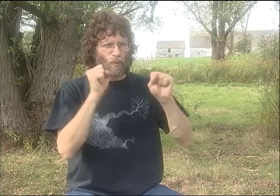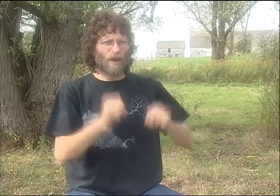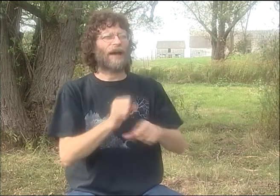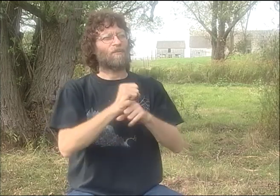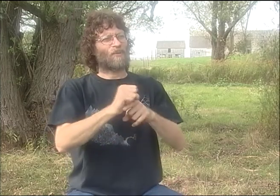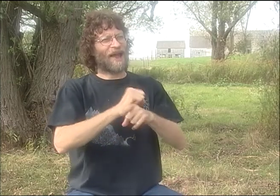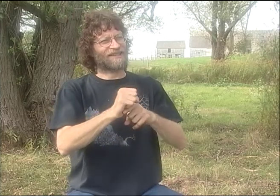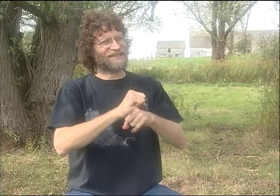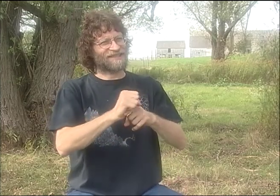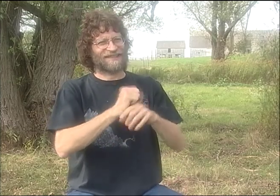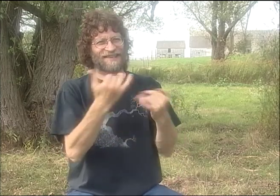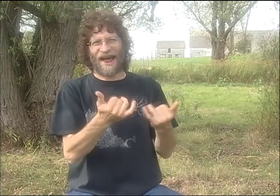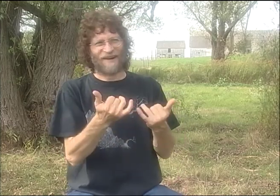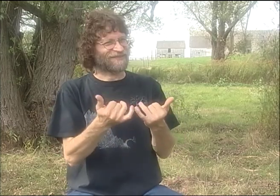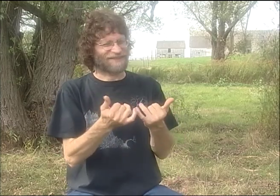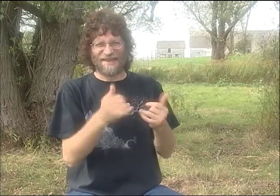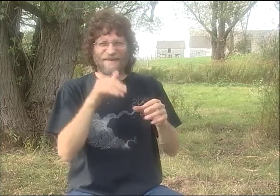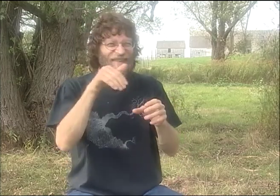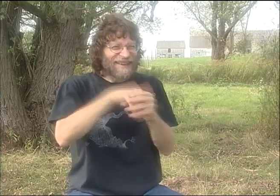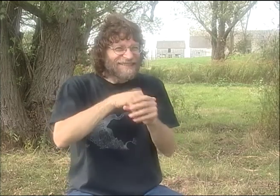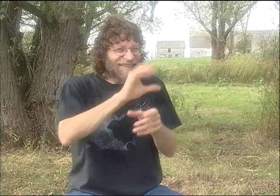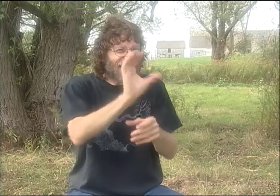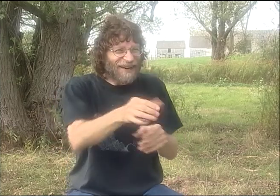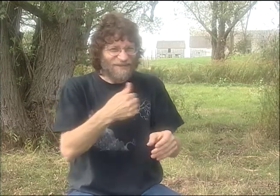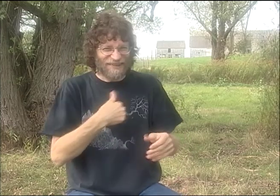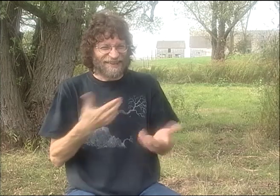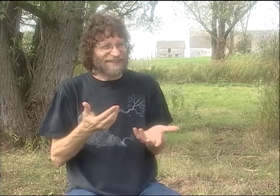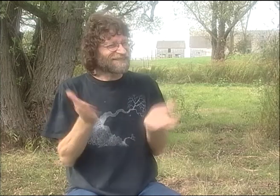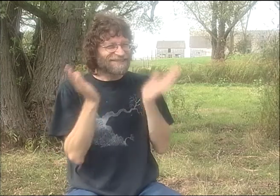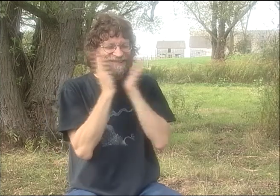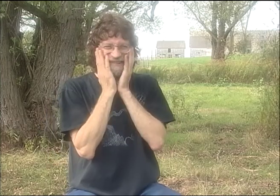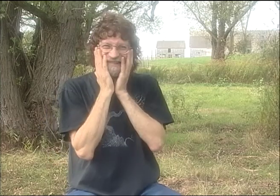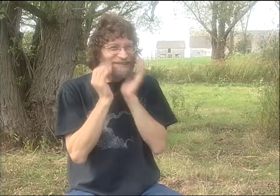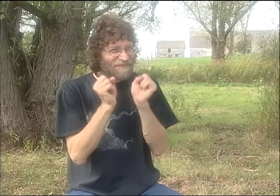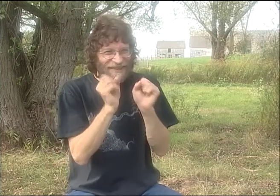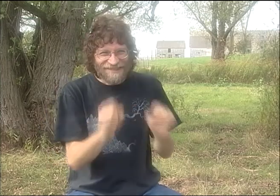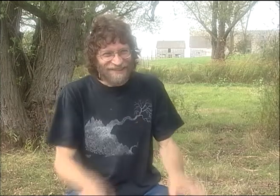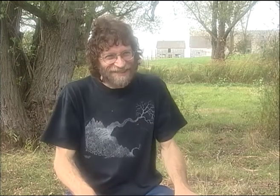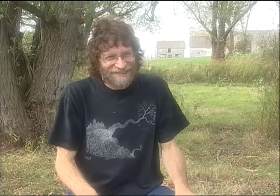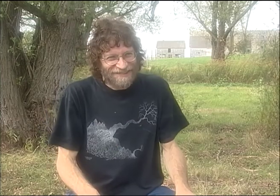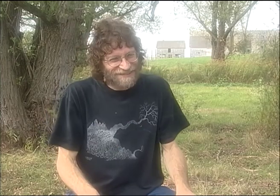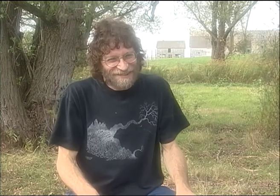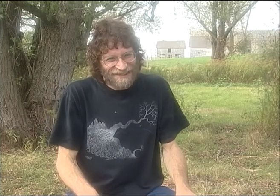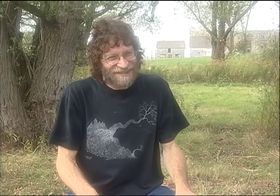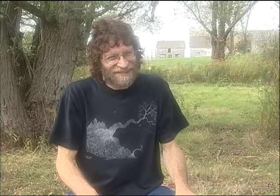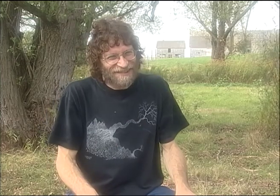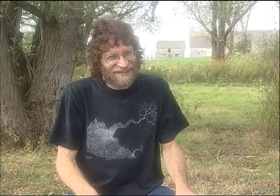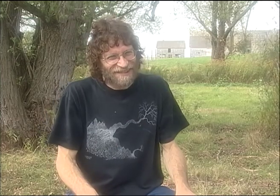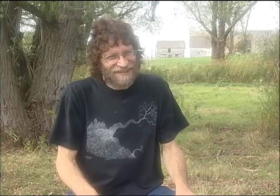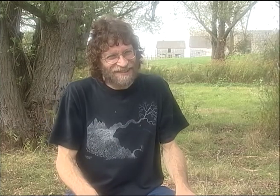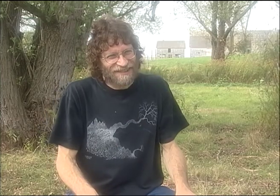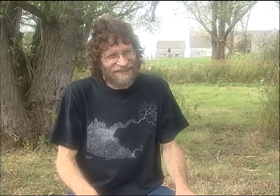SO NOW WE CAN SEE EACH OTHER. PETER CAN SEE ME, I CAN SEE HIM, HE CAN PRACTICE,